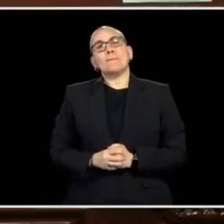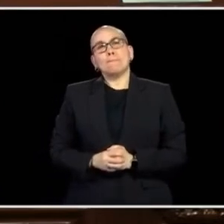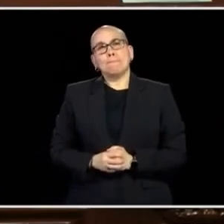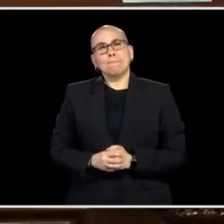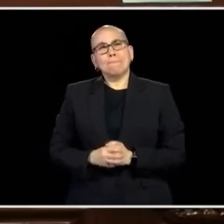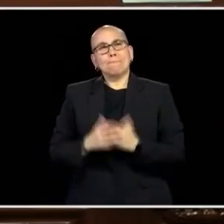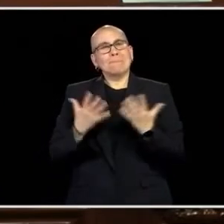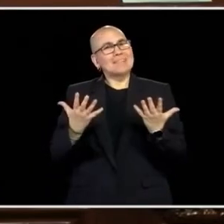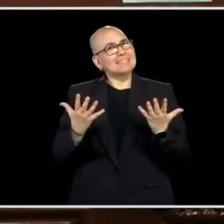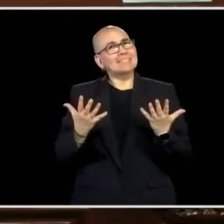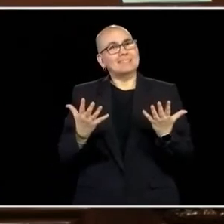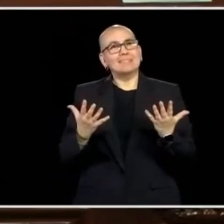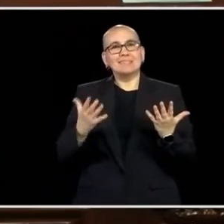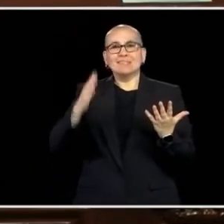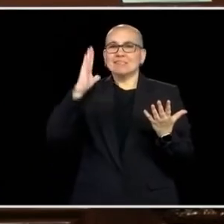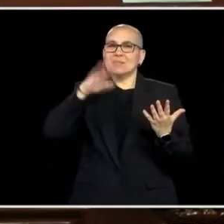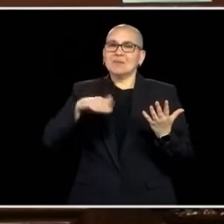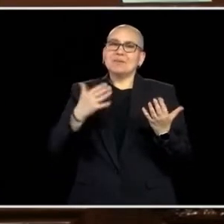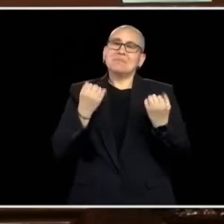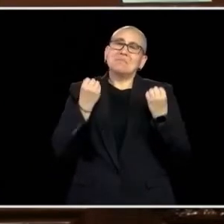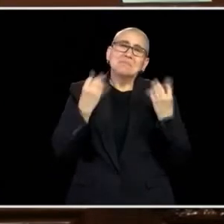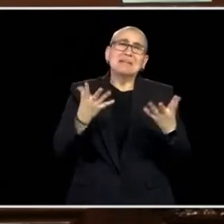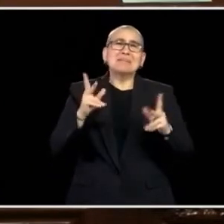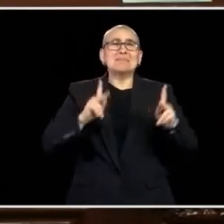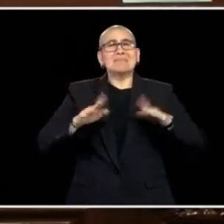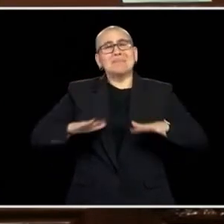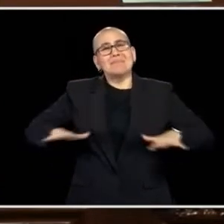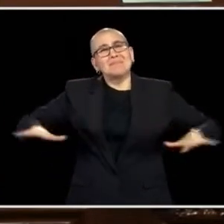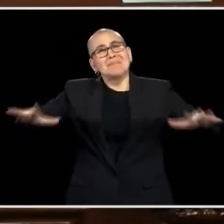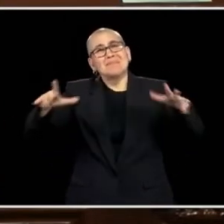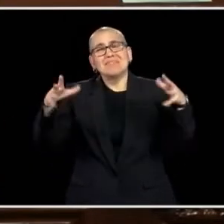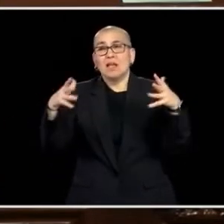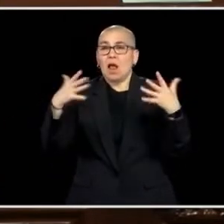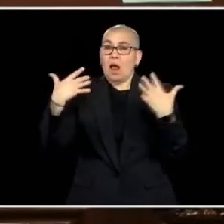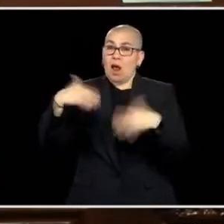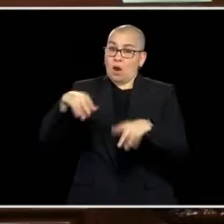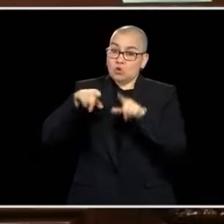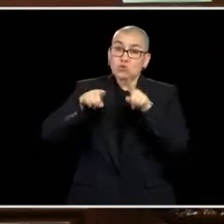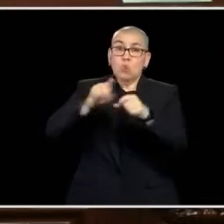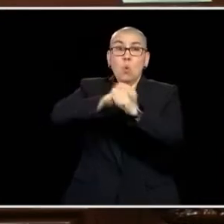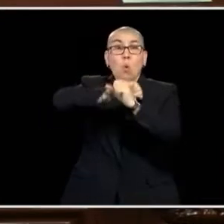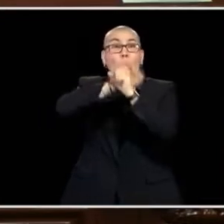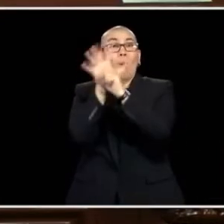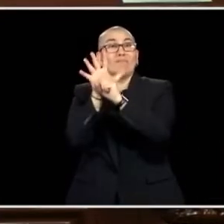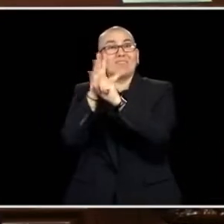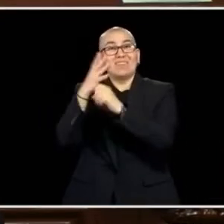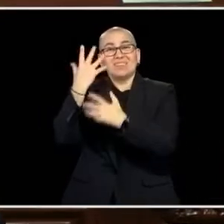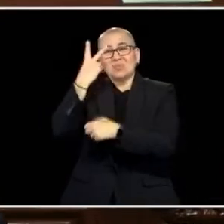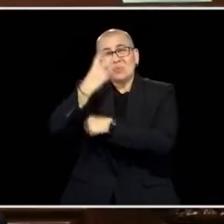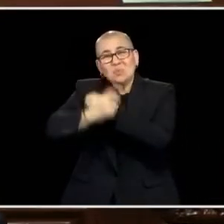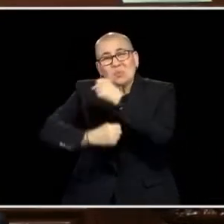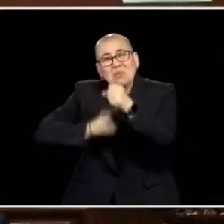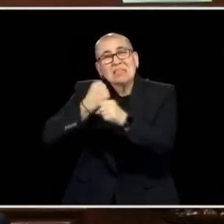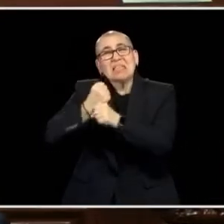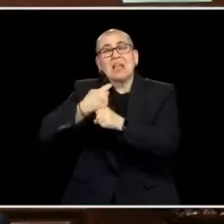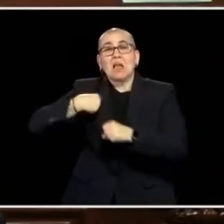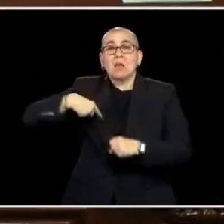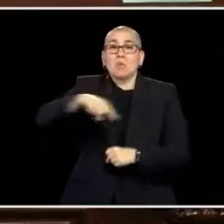DETERMINATION THAT THERE WERE COUNTLESS FRONT-LINE WORKERS WHO PUT MORE ON THE LINE THAN ANYONE ELSE. THEY WERE OUT THERE DURING THE